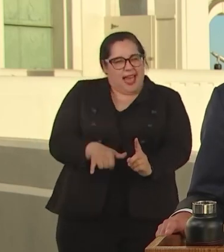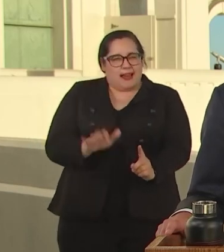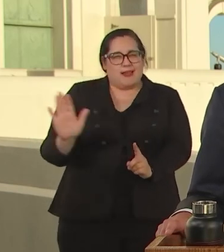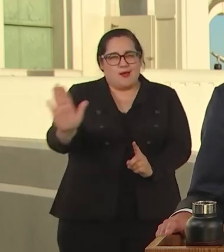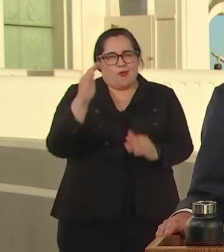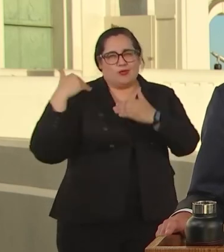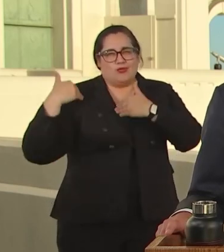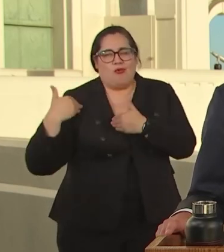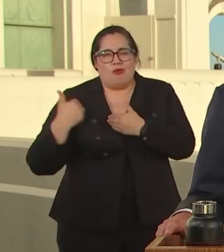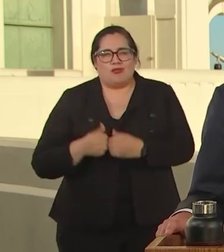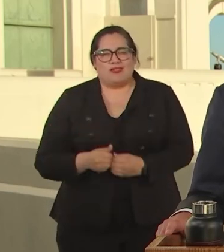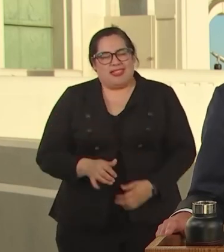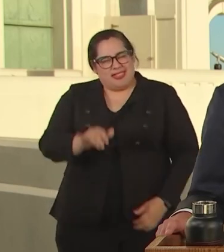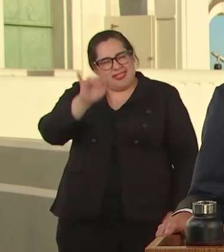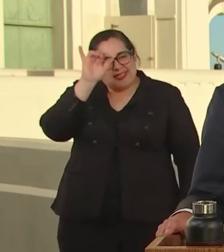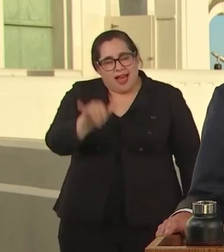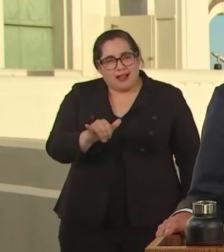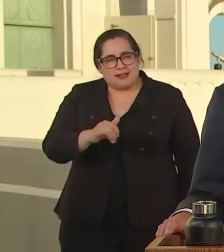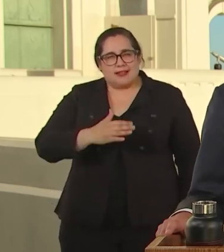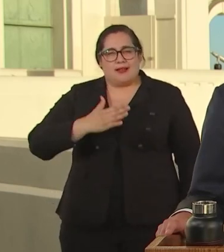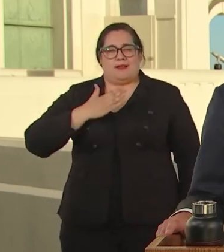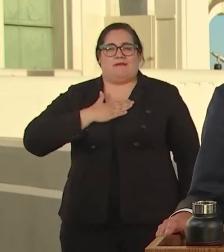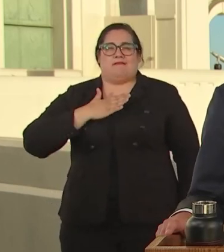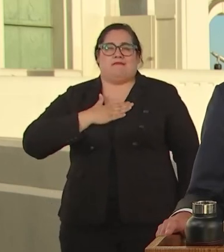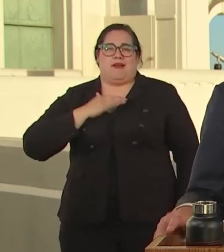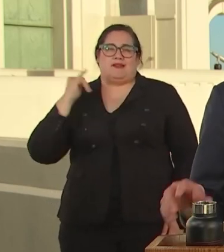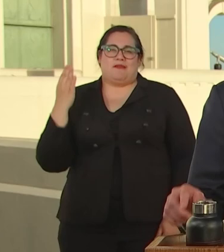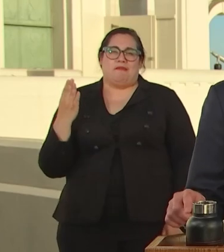AND THAT IS WHAT WE WILL DO.